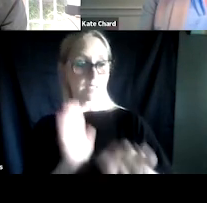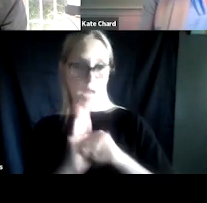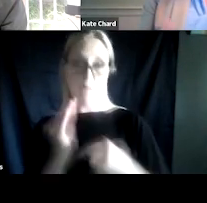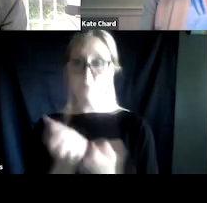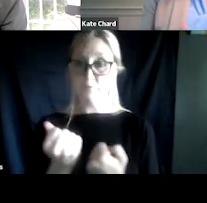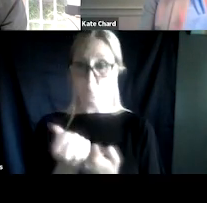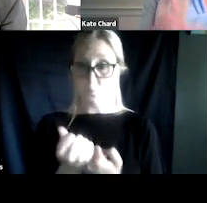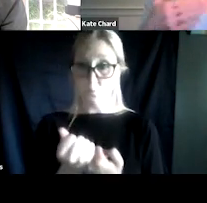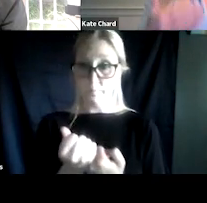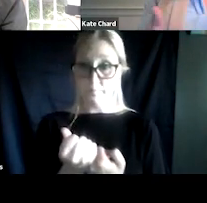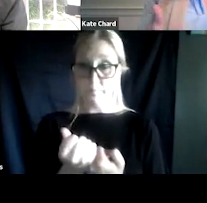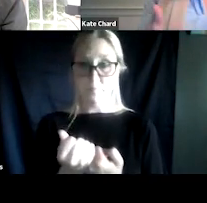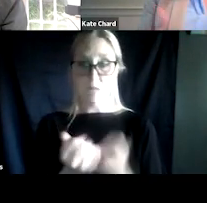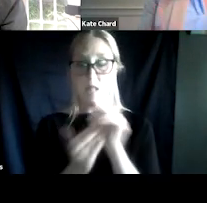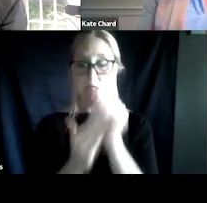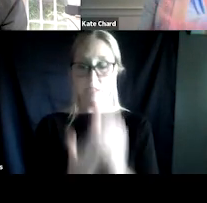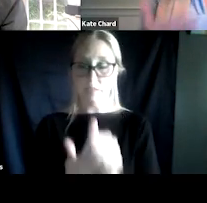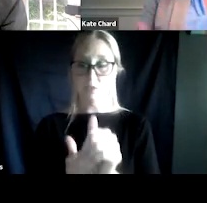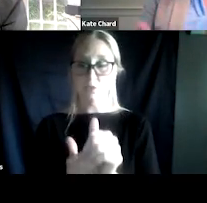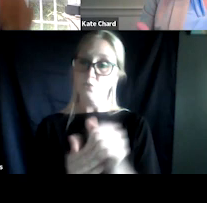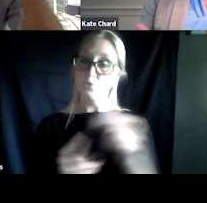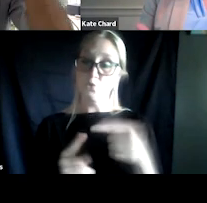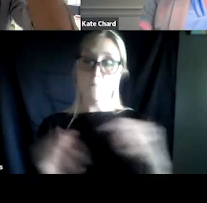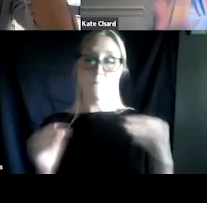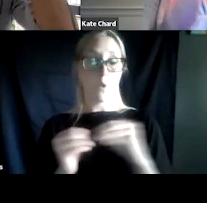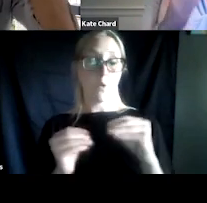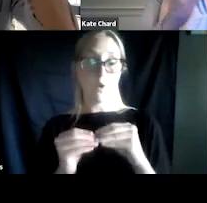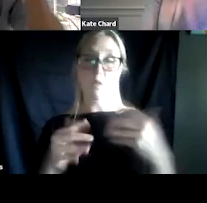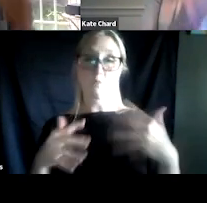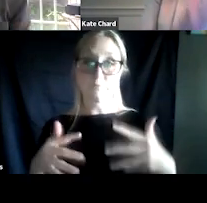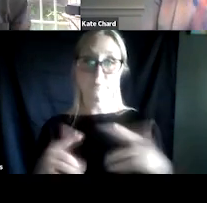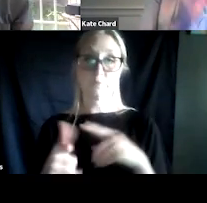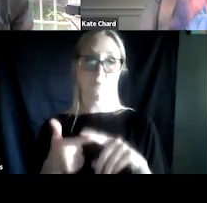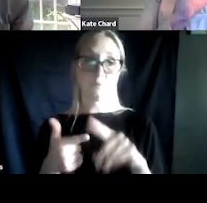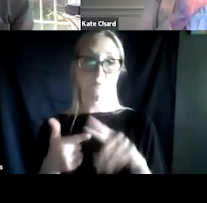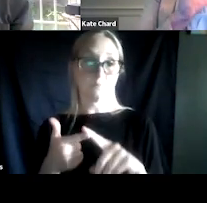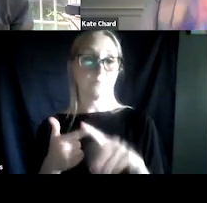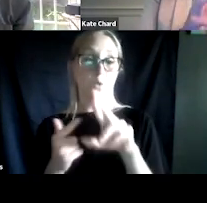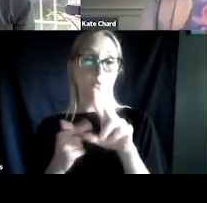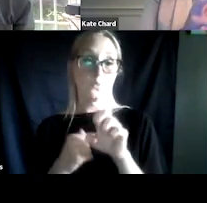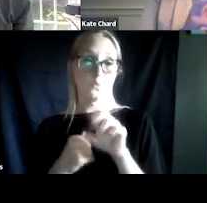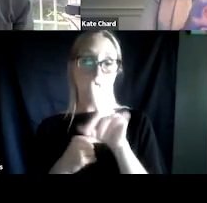And so it leads to a reduction in anxiety, which increases drinking. And I can insert many other substances